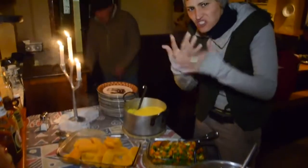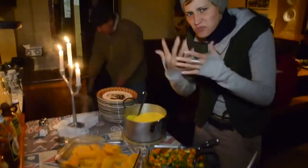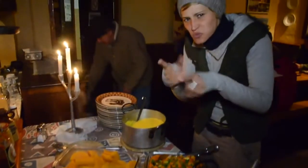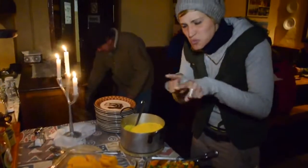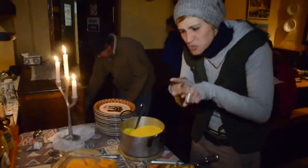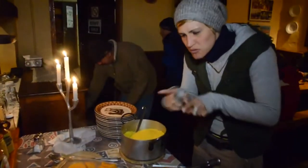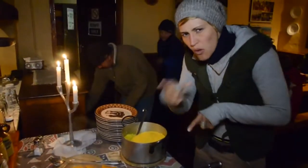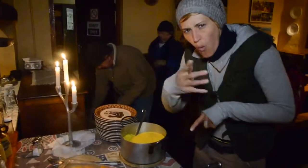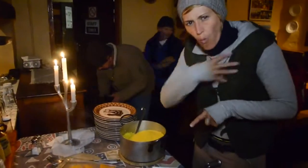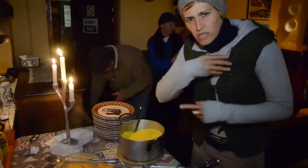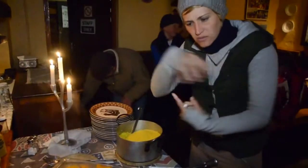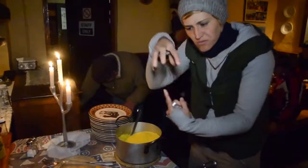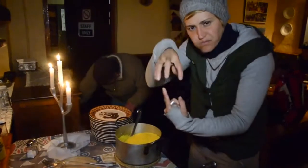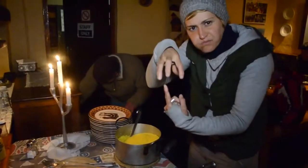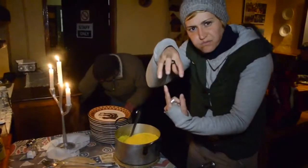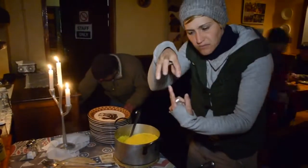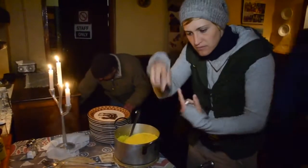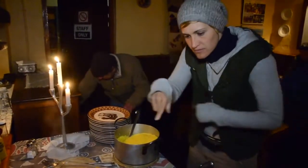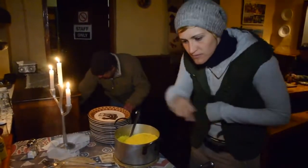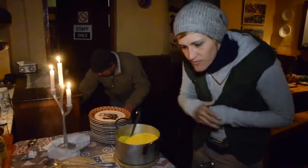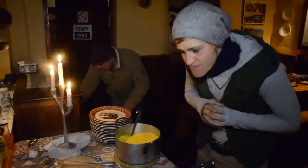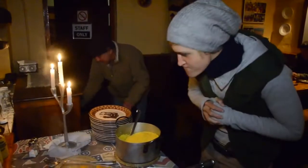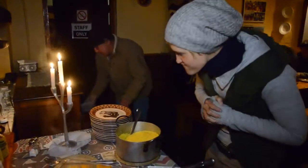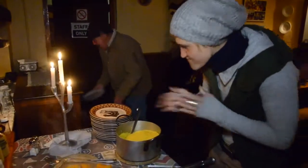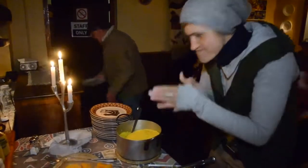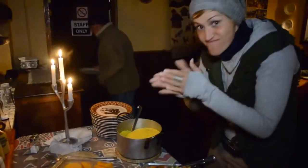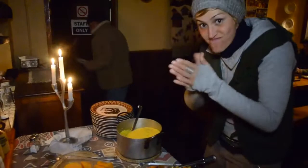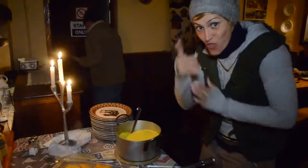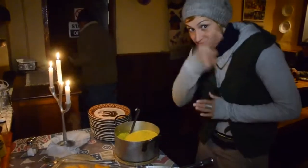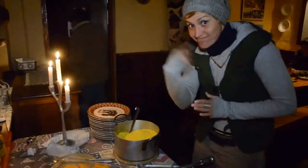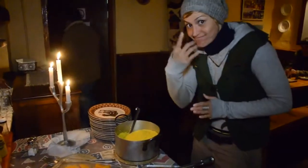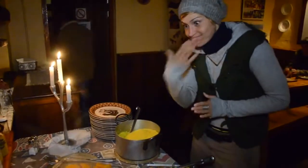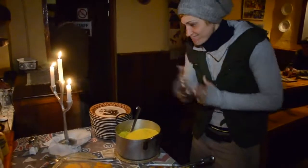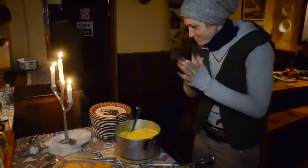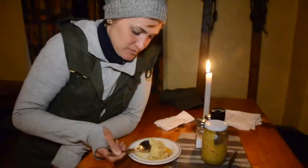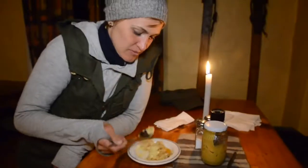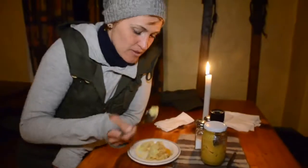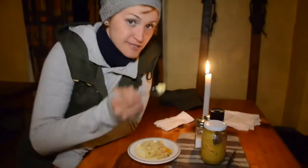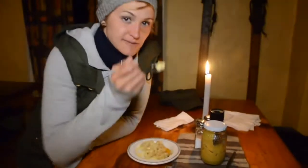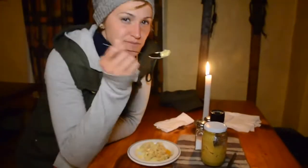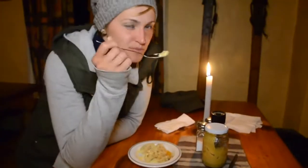It looks like cauliflower. All this looks good.